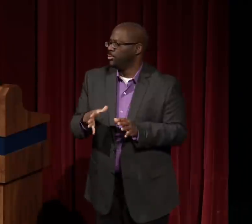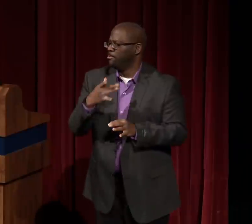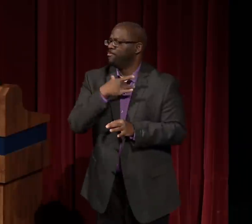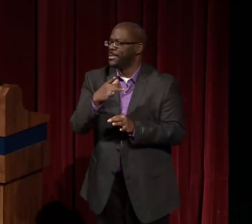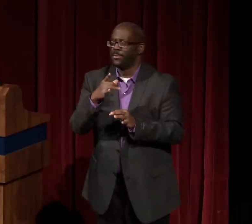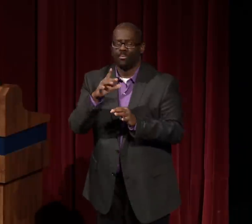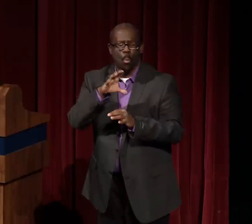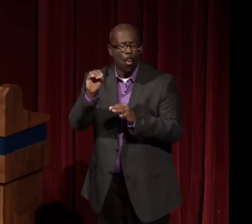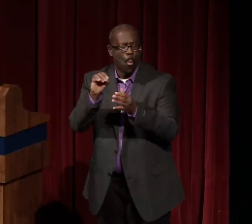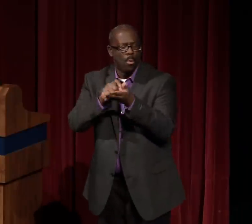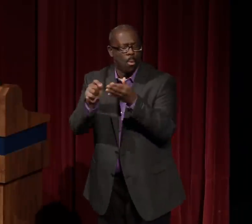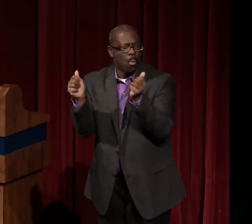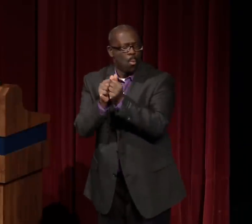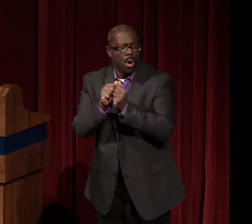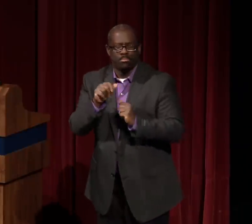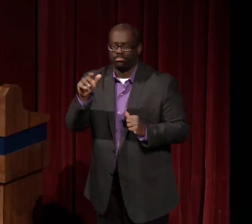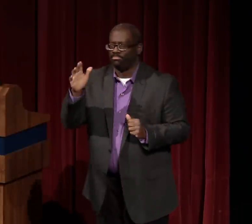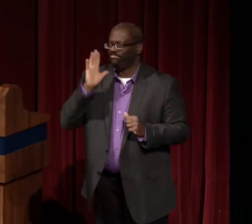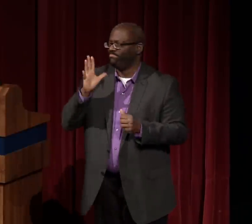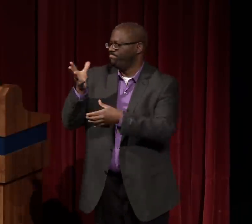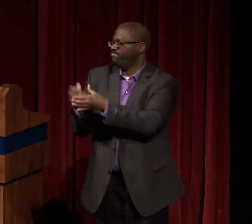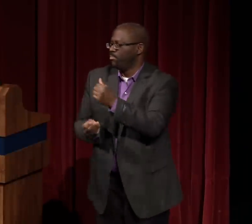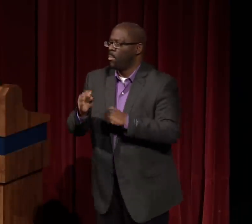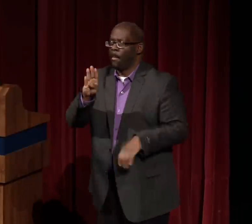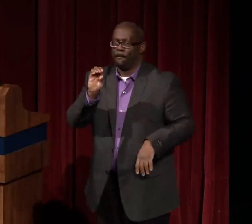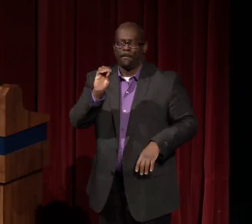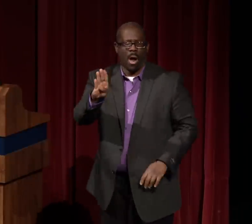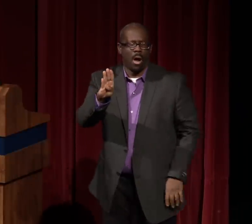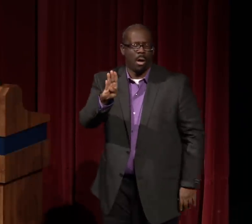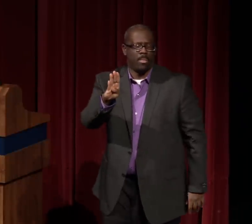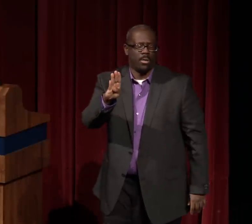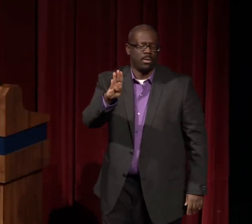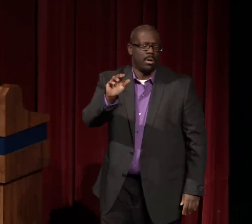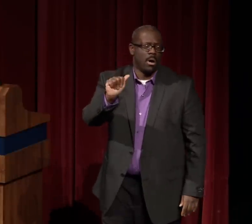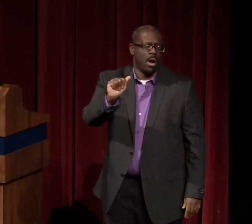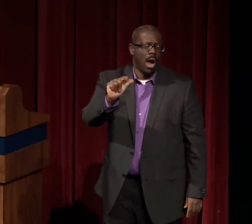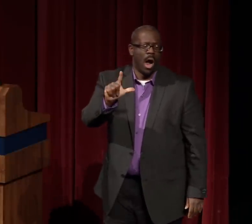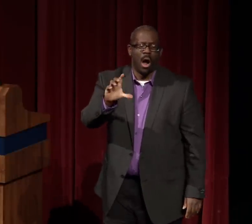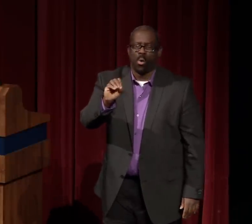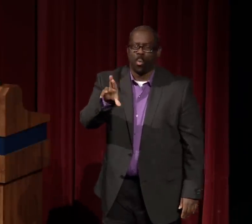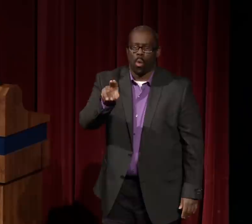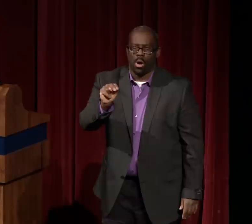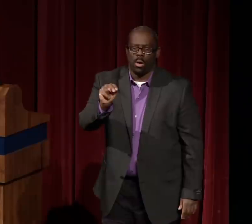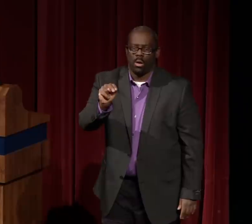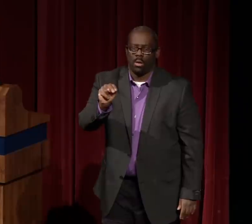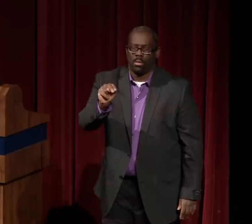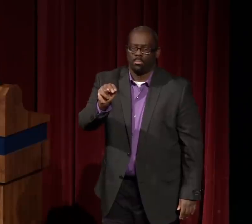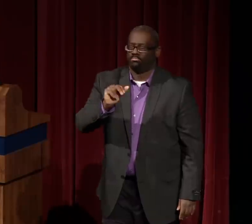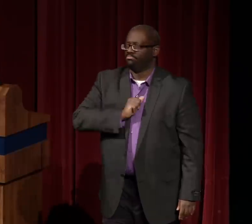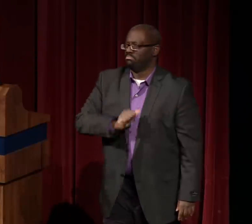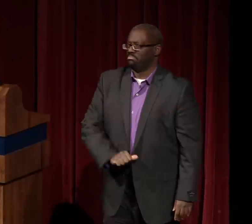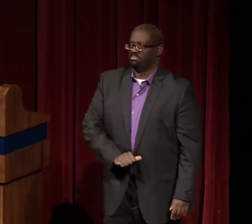"So You Want to be an Interpreter." She co-authored it with Bob Alcorn,